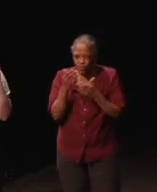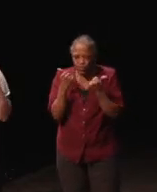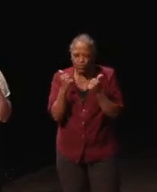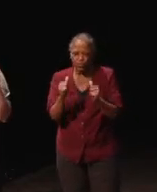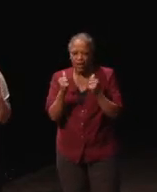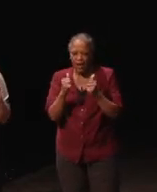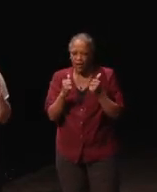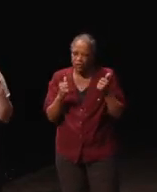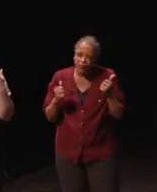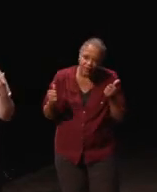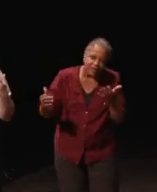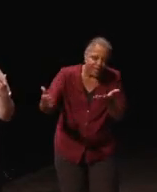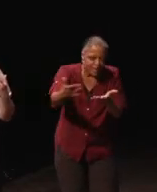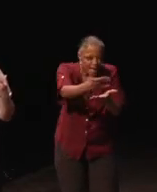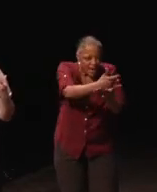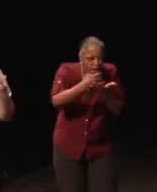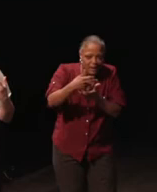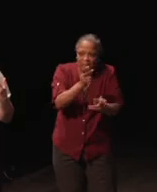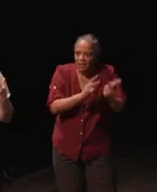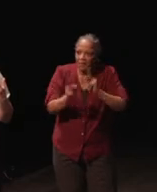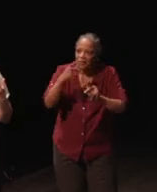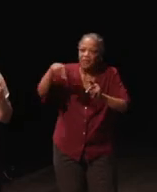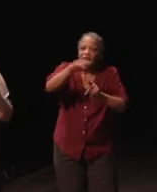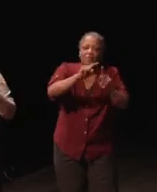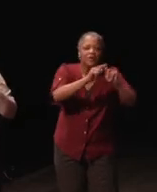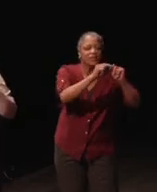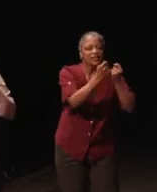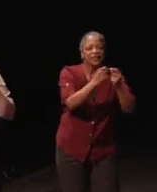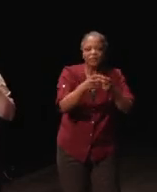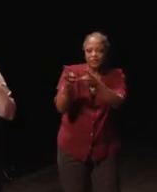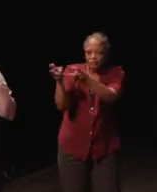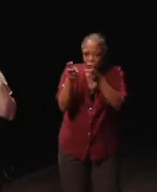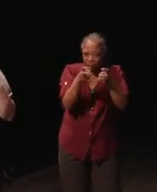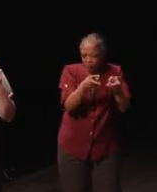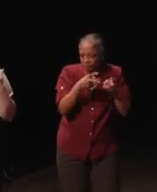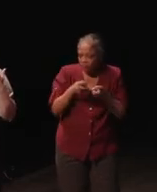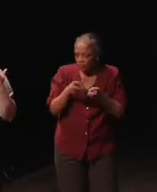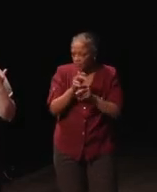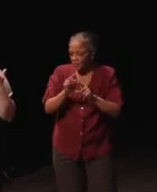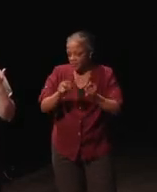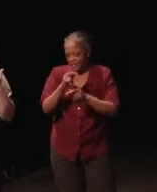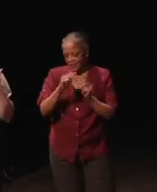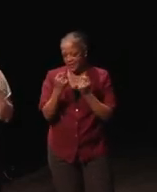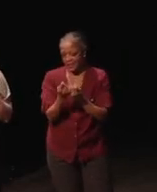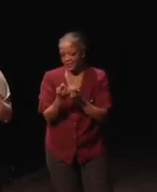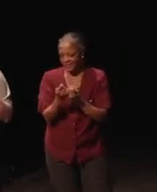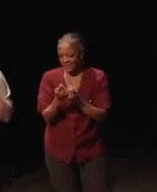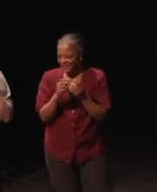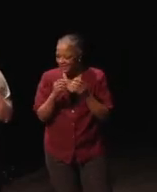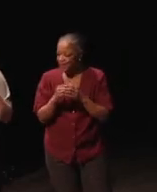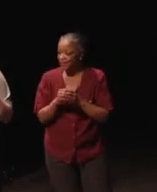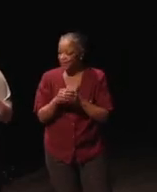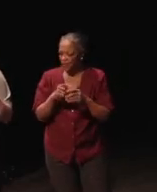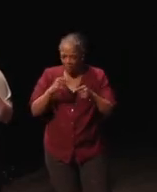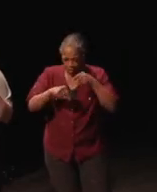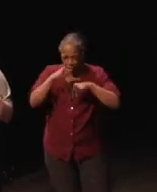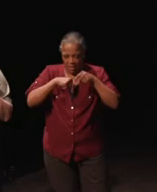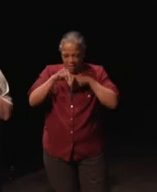collect people from different teams. So, also, I basically I'm going to flip back and forth for a minute.